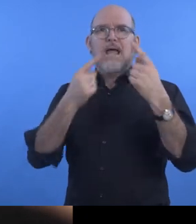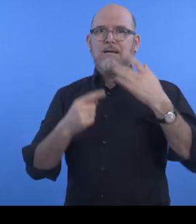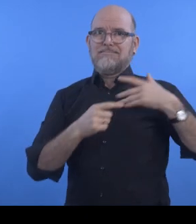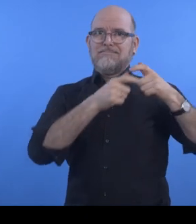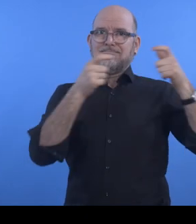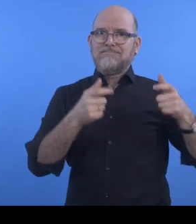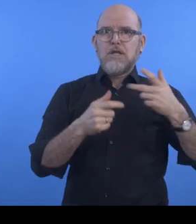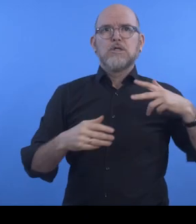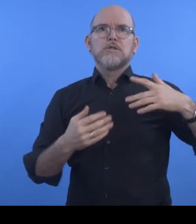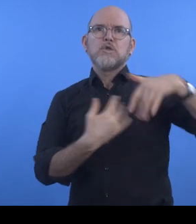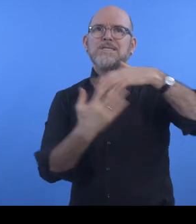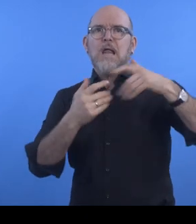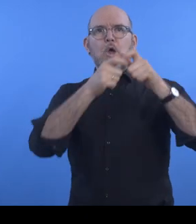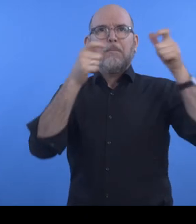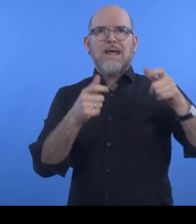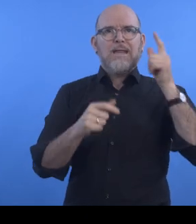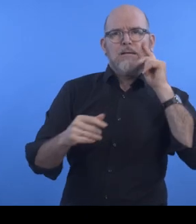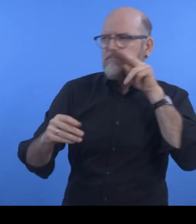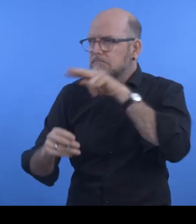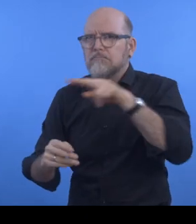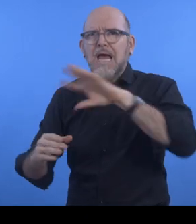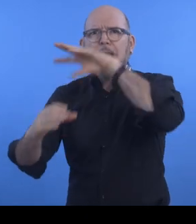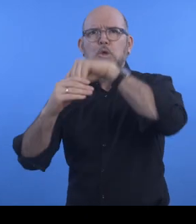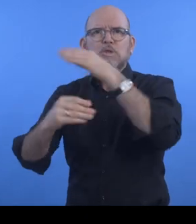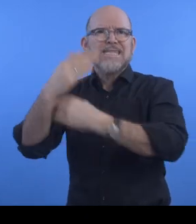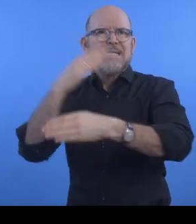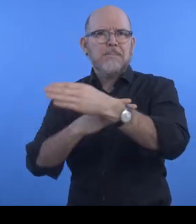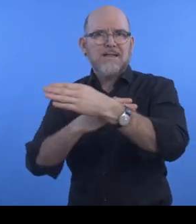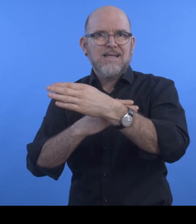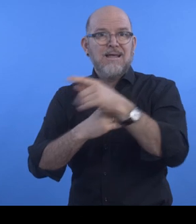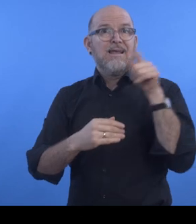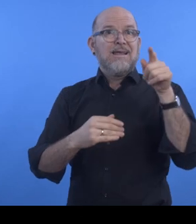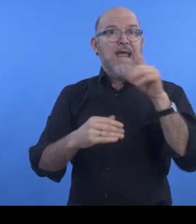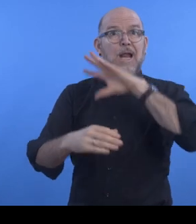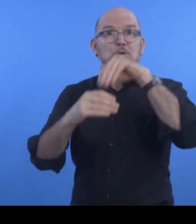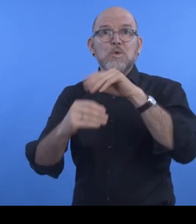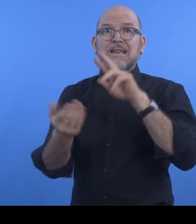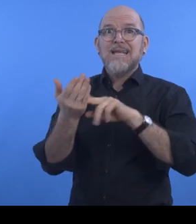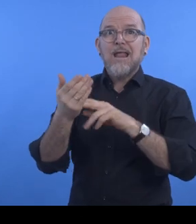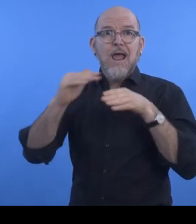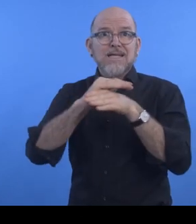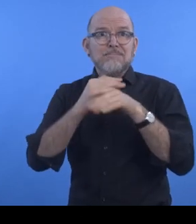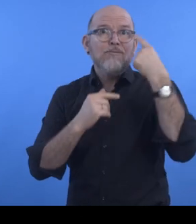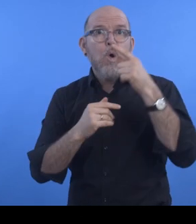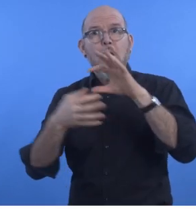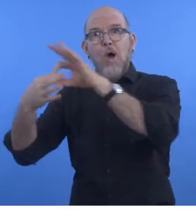Rhma Utami: "Suarise is a social enterprise that focuses on disability inclusion and digital accessibility for companies and organisations."